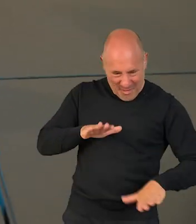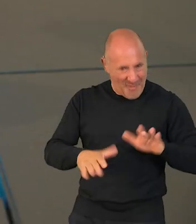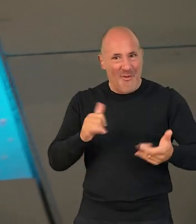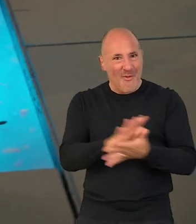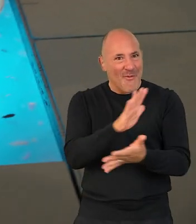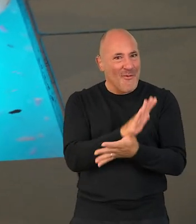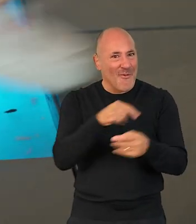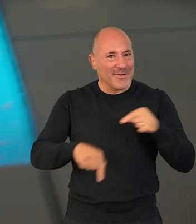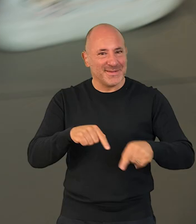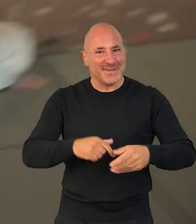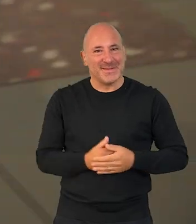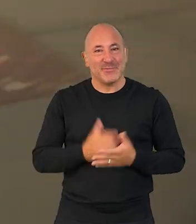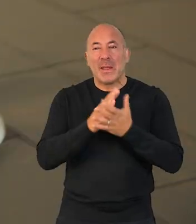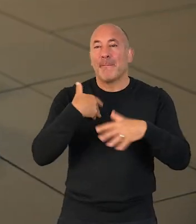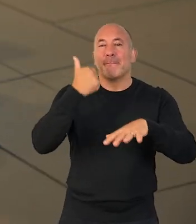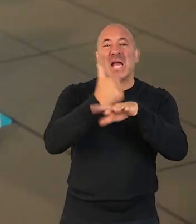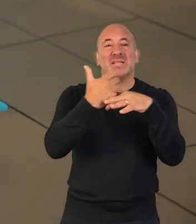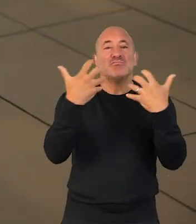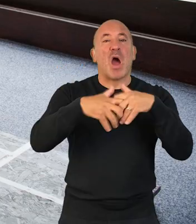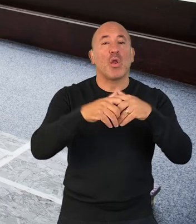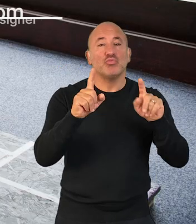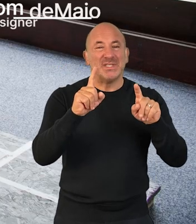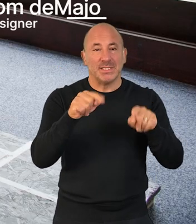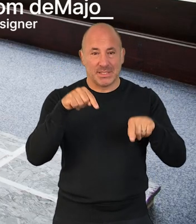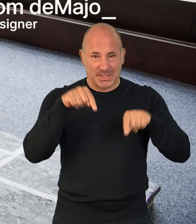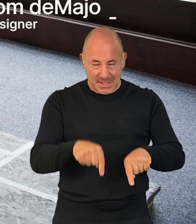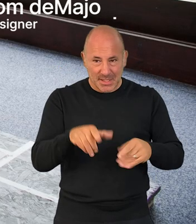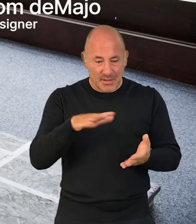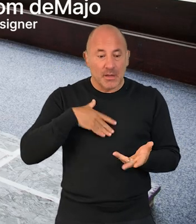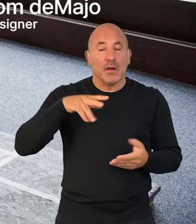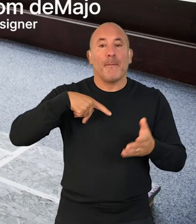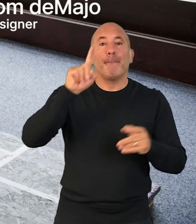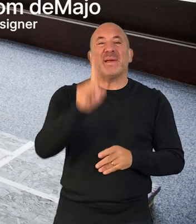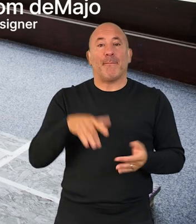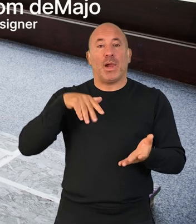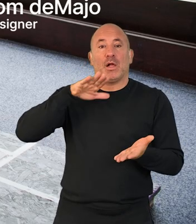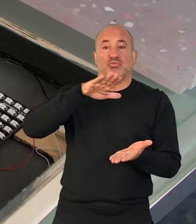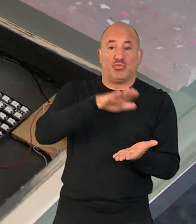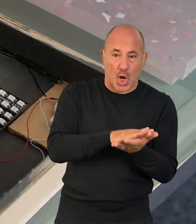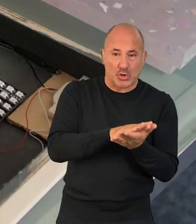and really kind of have a bit of fun in outdoor spaces. So the basic technologies are sensors to kind